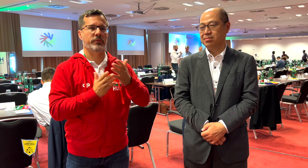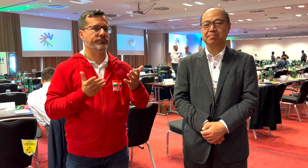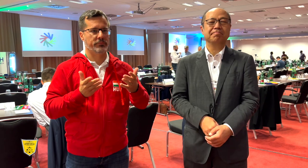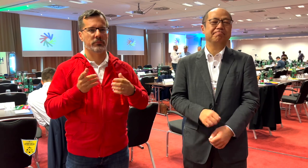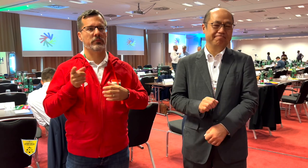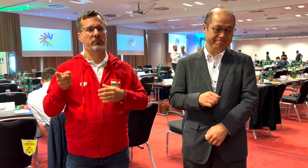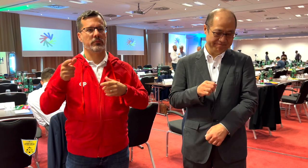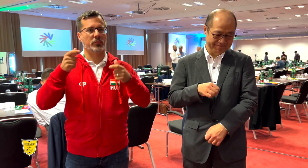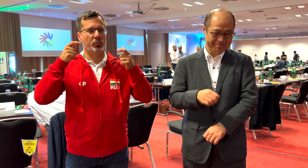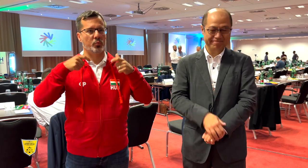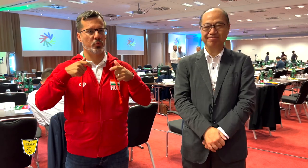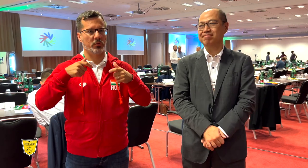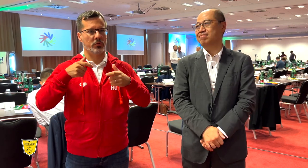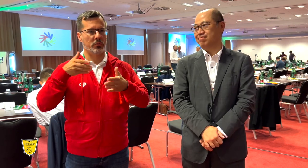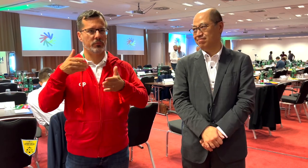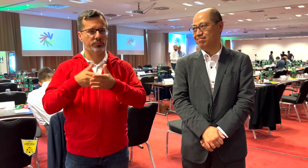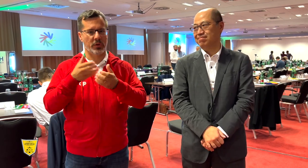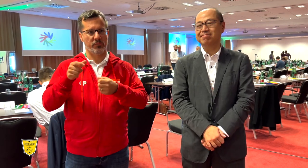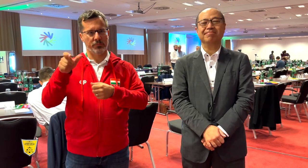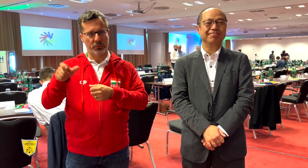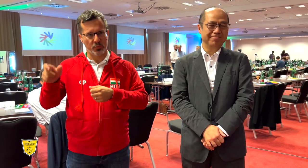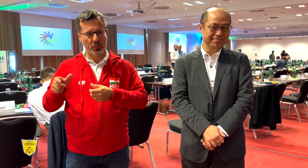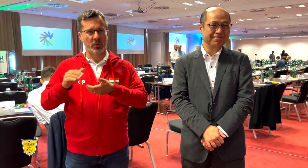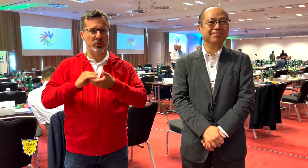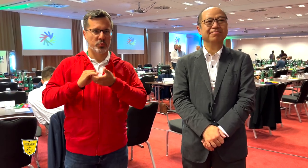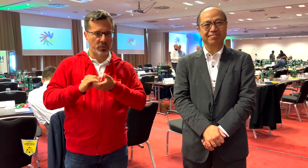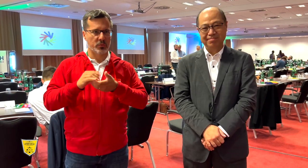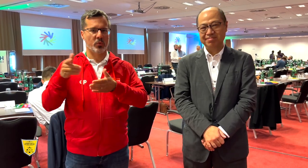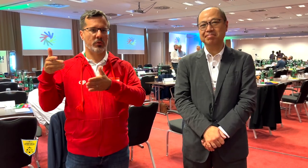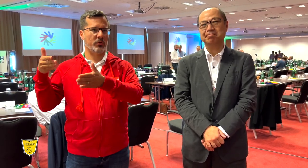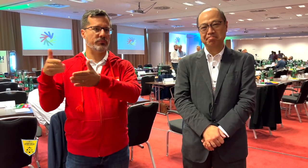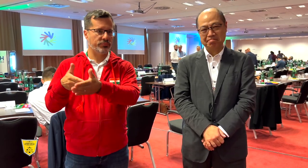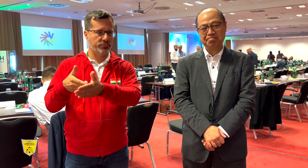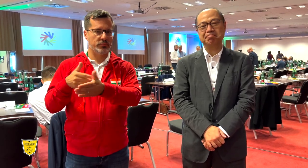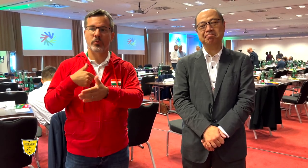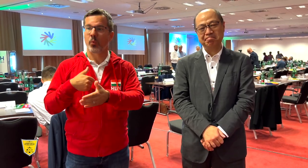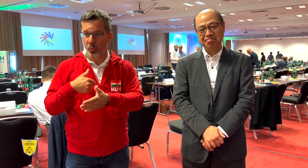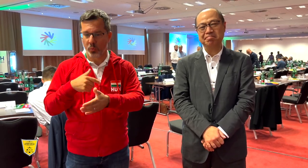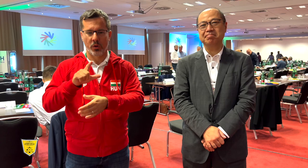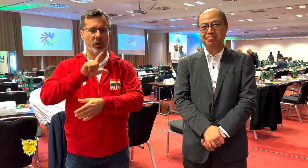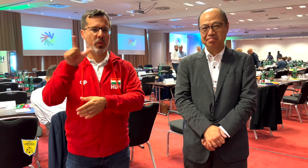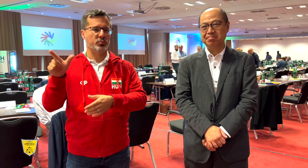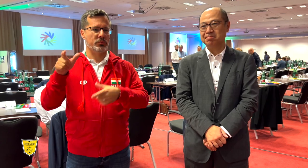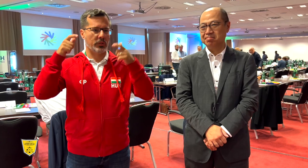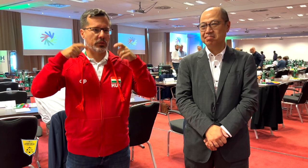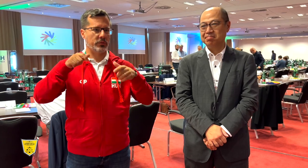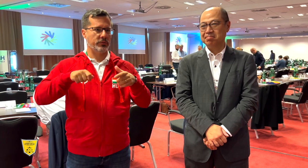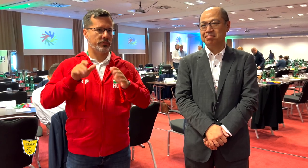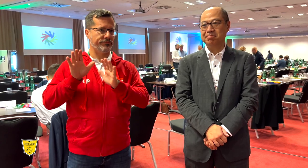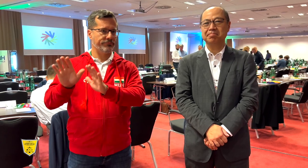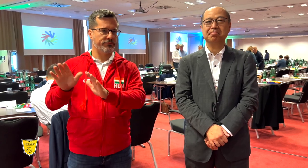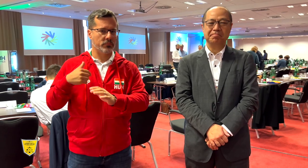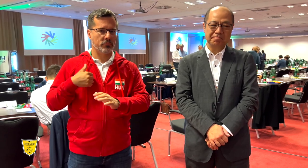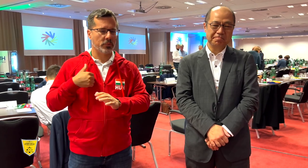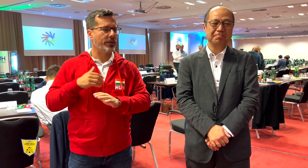and organizations sued ICSD. Lusanne court was handling this matter so the committee had to suspend it until the